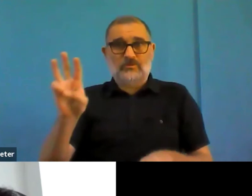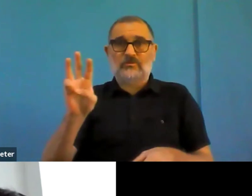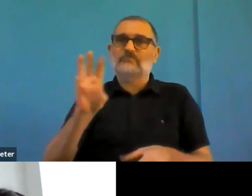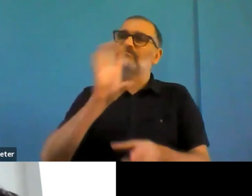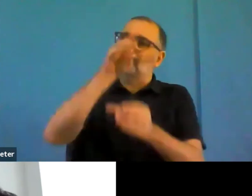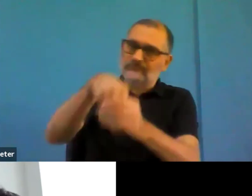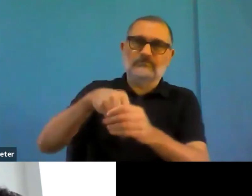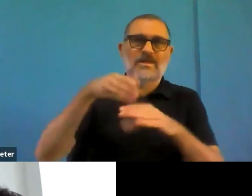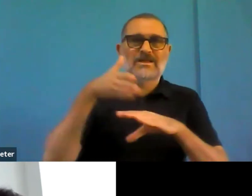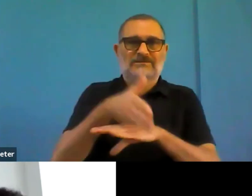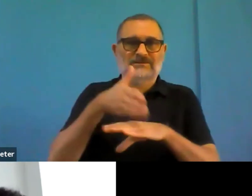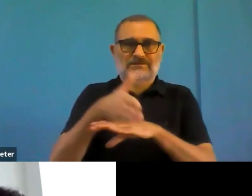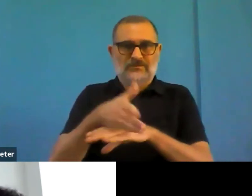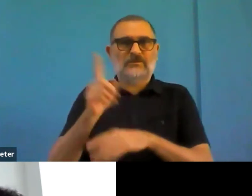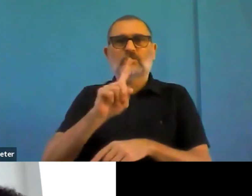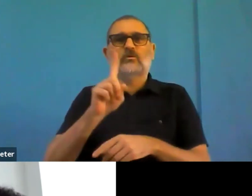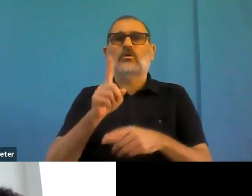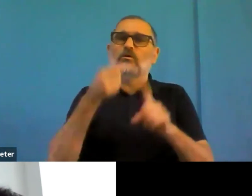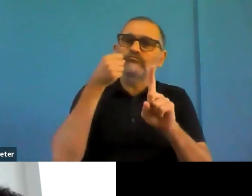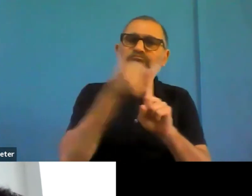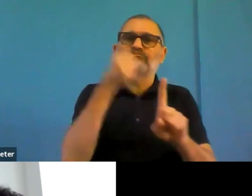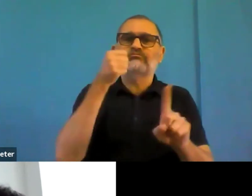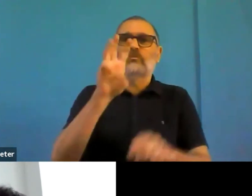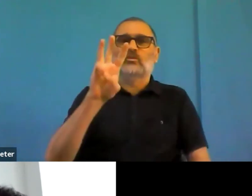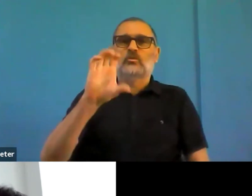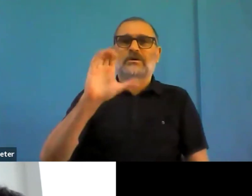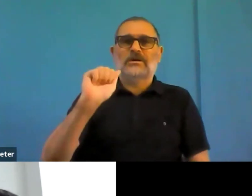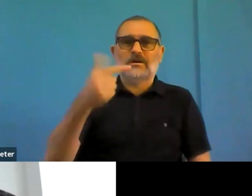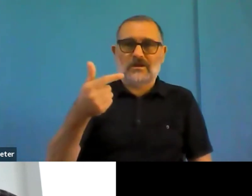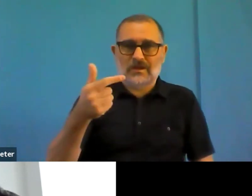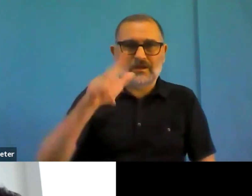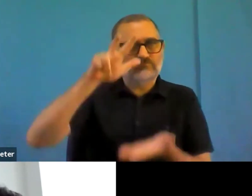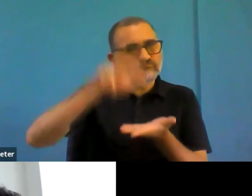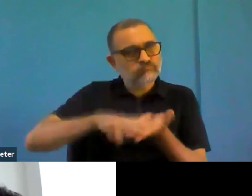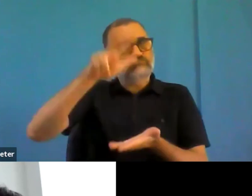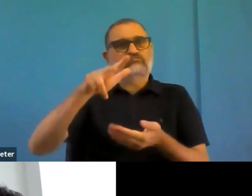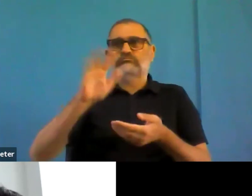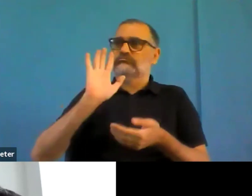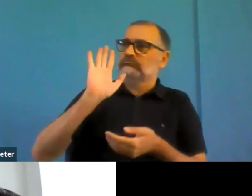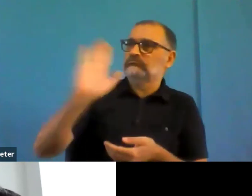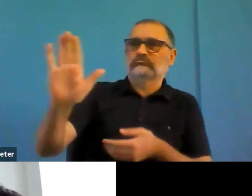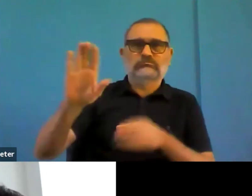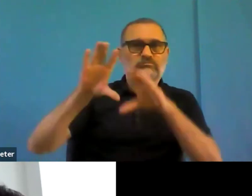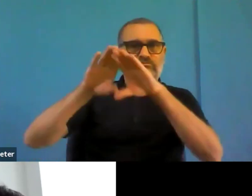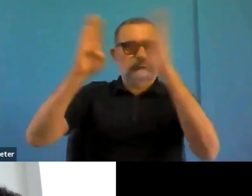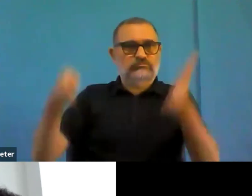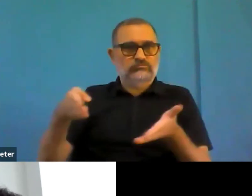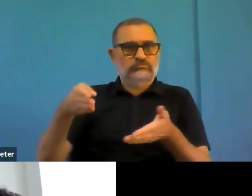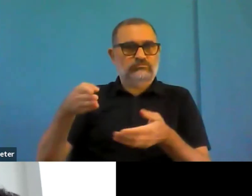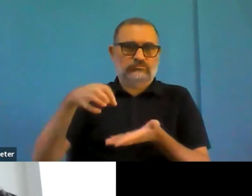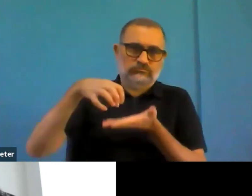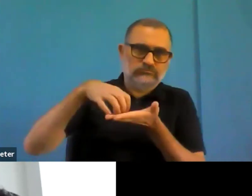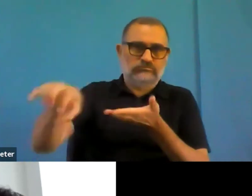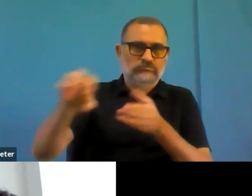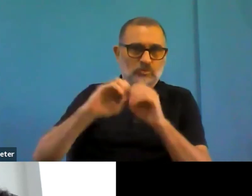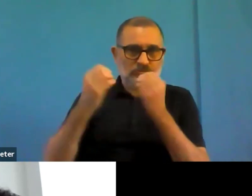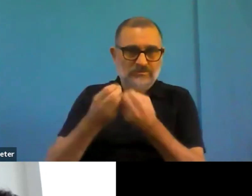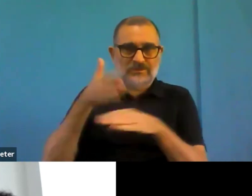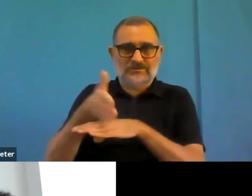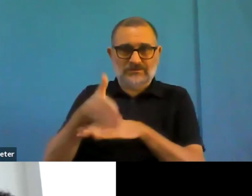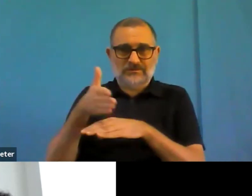So this was what this was the requirement, which was mentioned probably the most, then